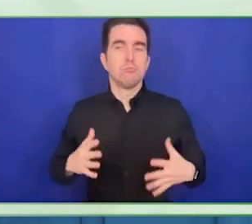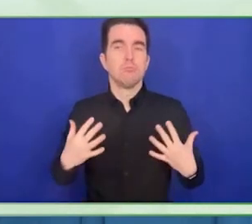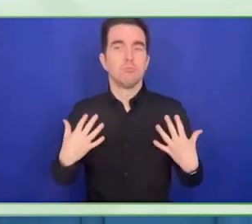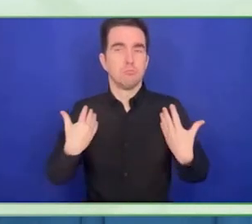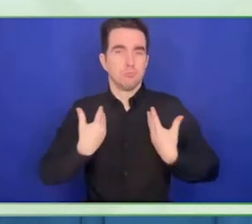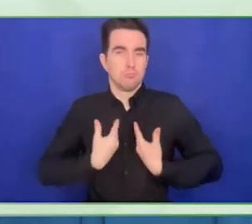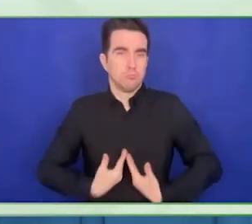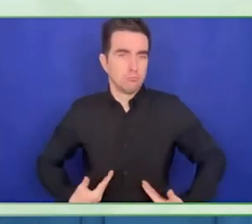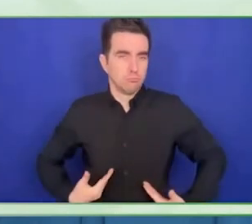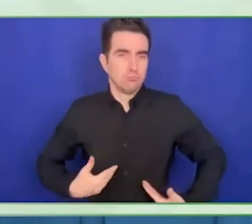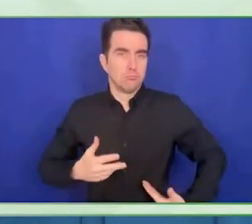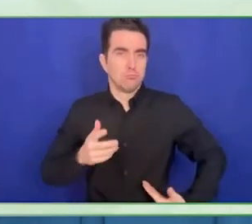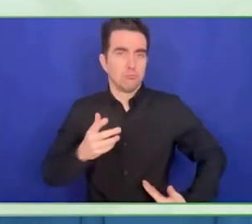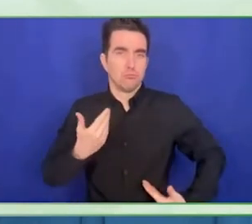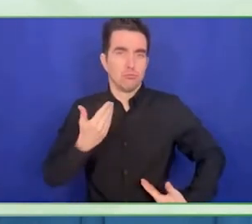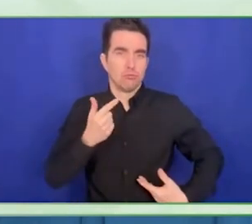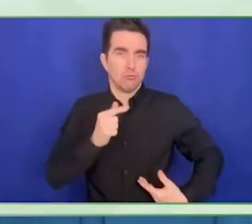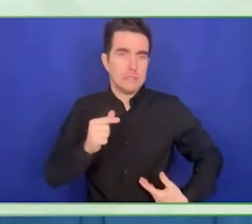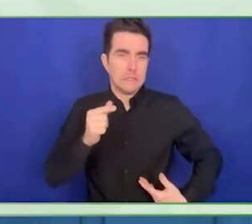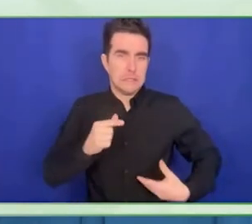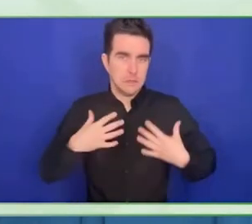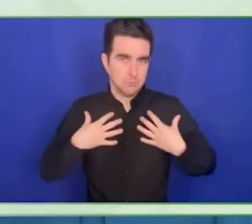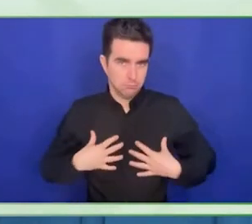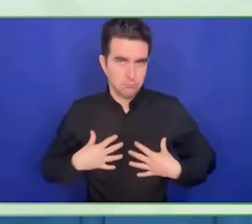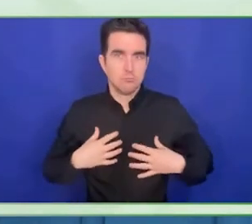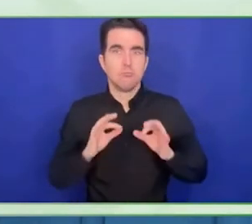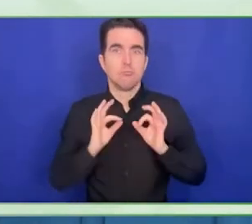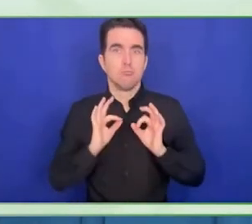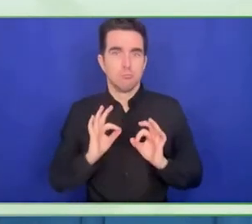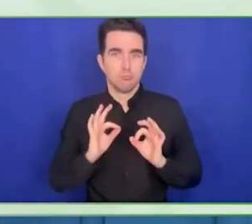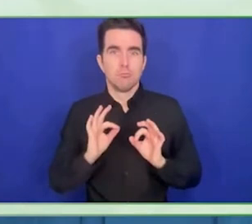Our mission is to change the lives of people with disabilities through